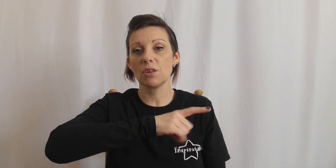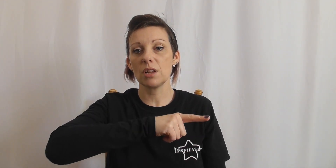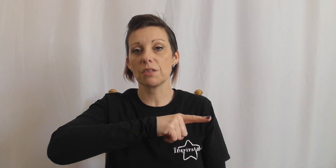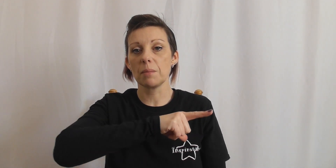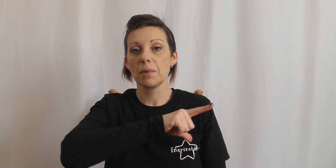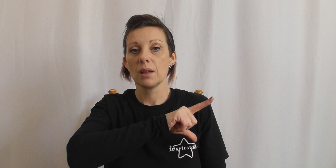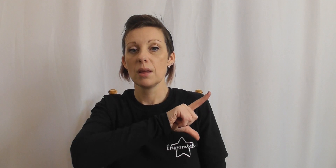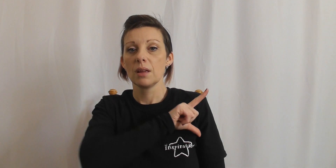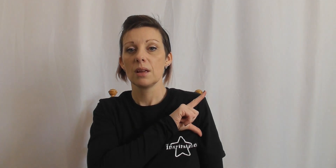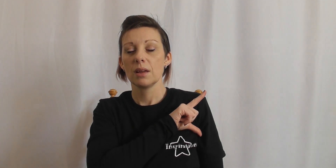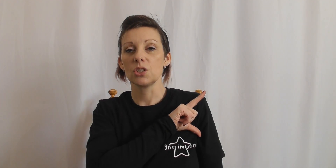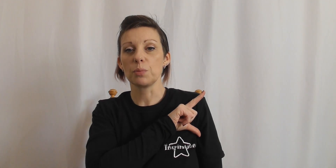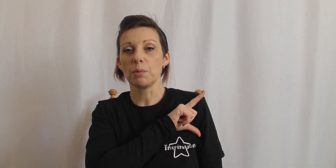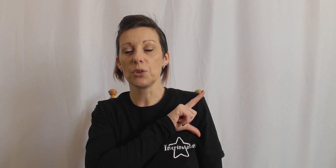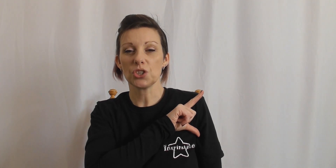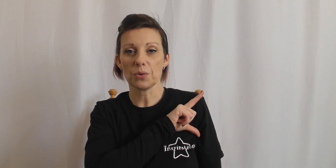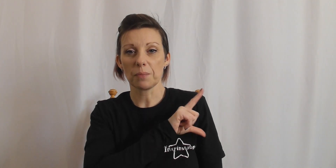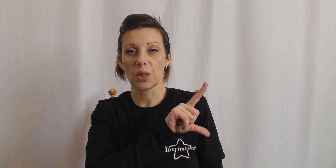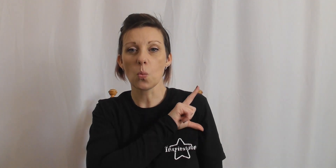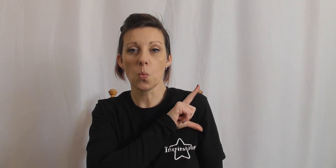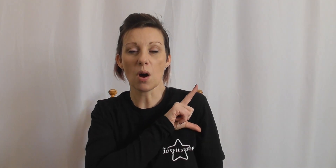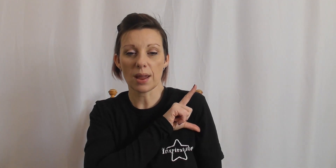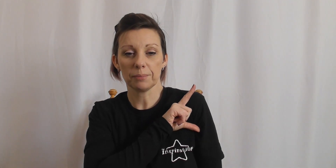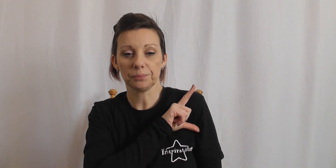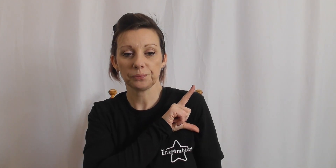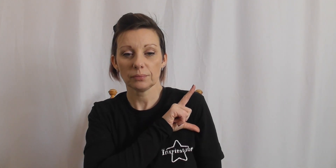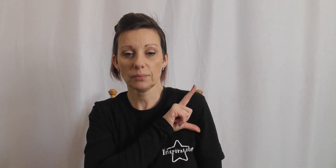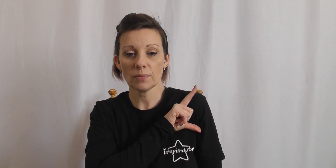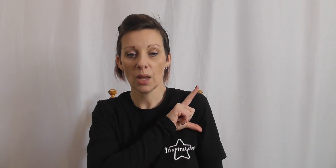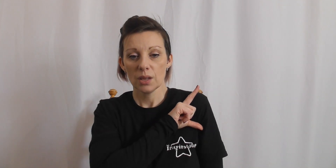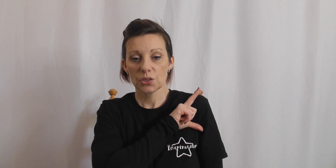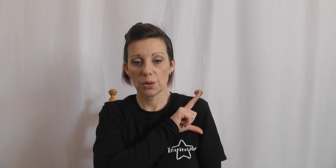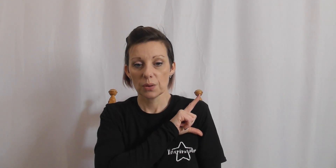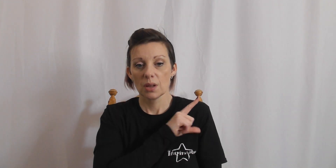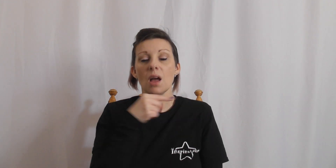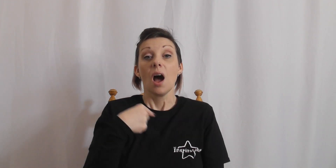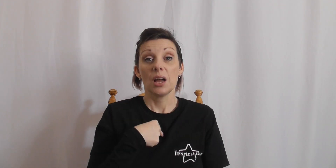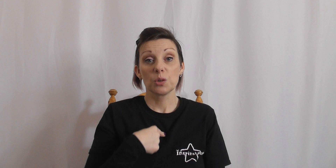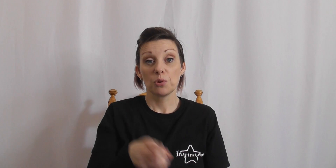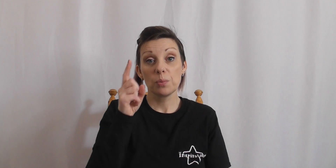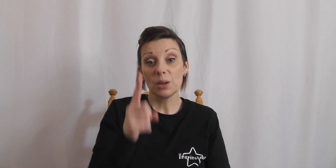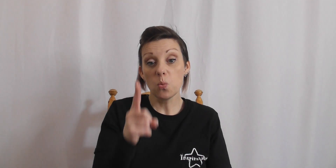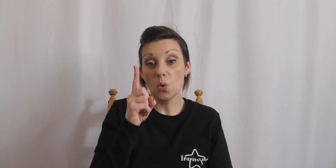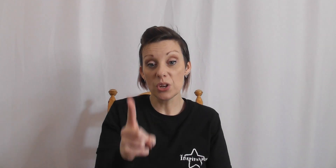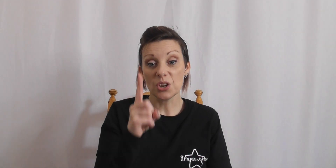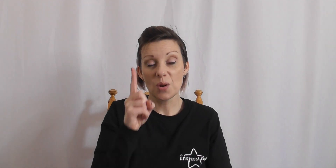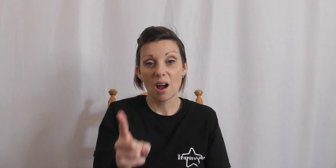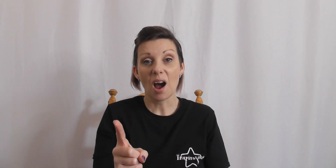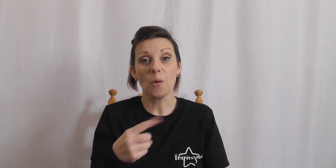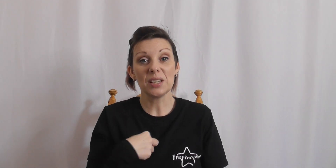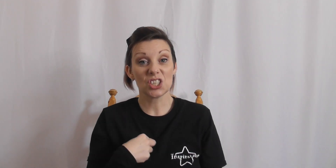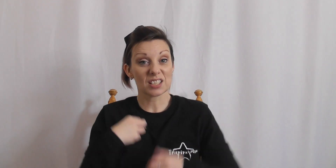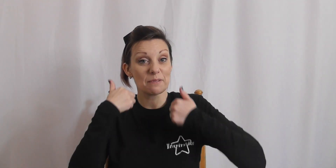and your thumb and just pop them on your shoulder, why. So i should probably warn you i'll be just